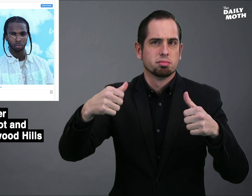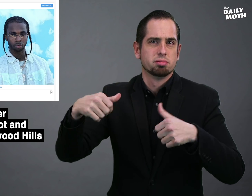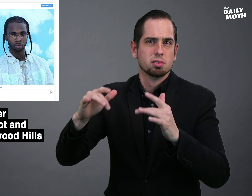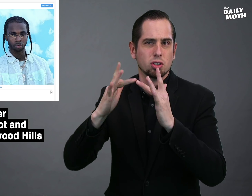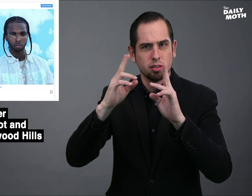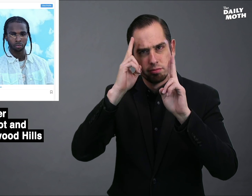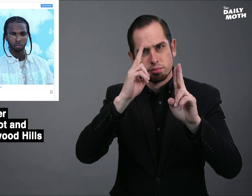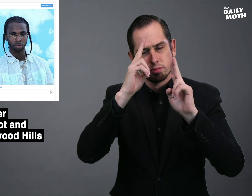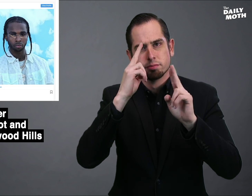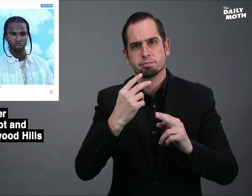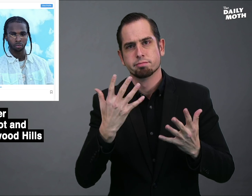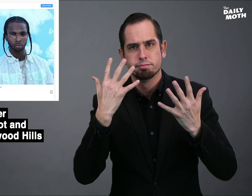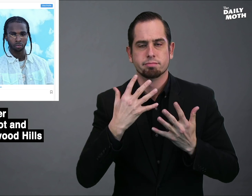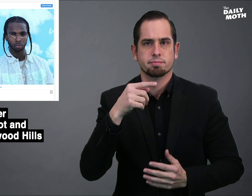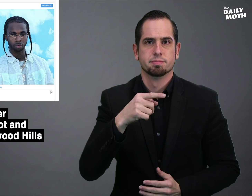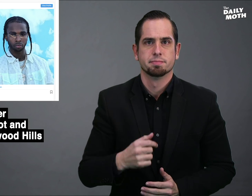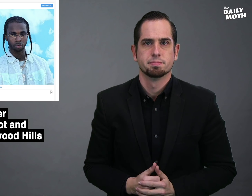posted tributes to him.